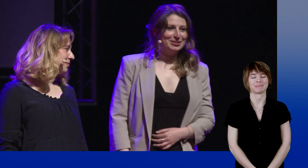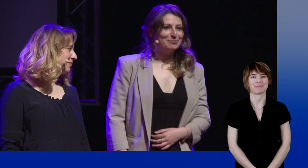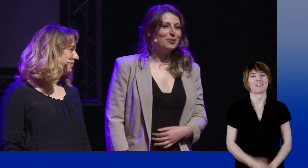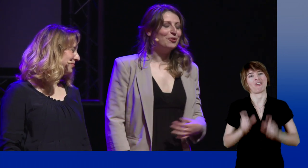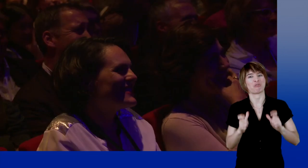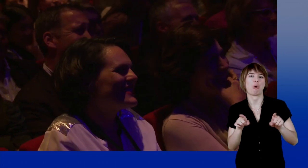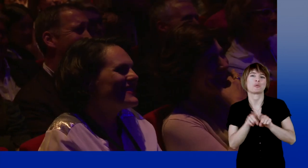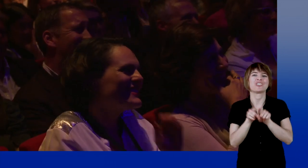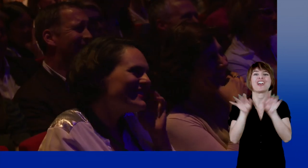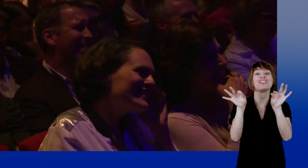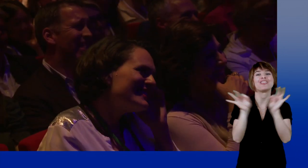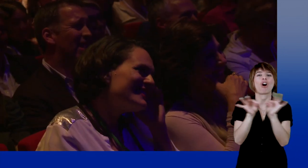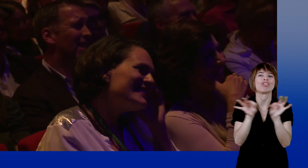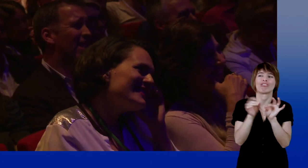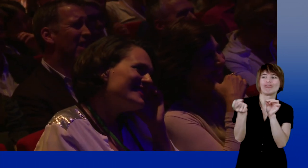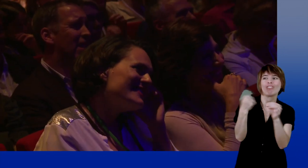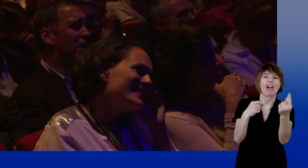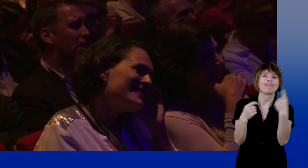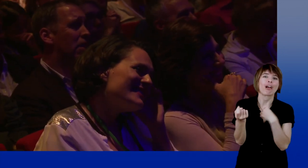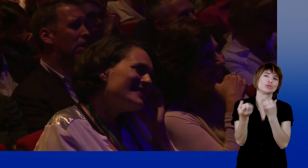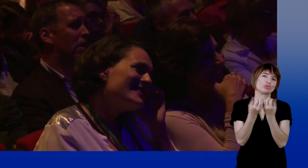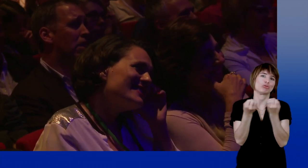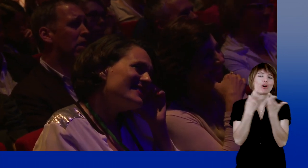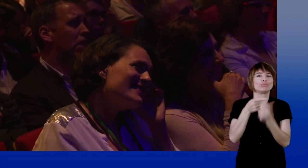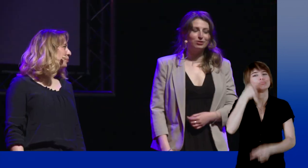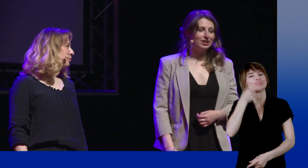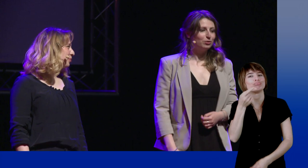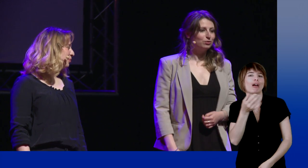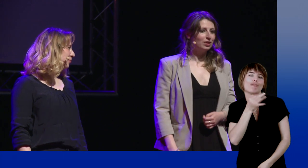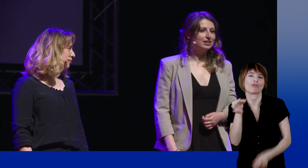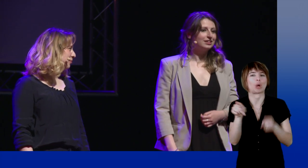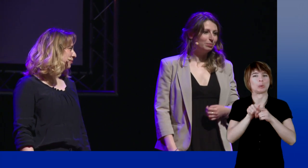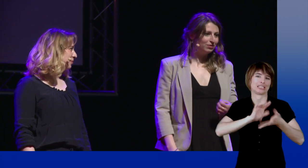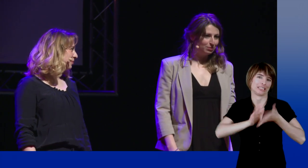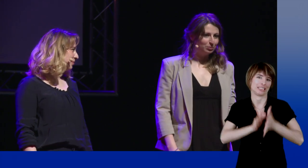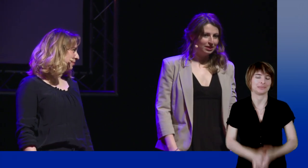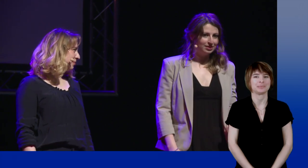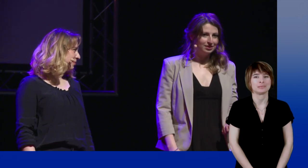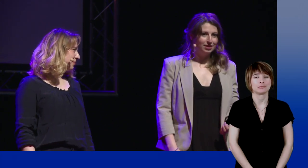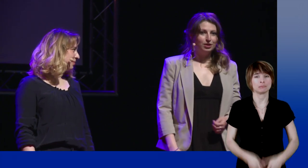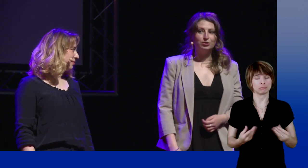Fortunately, our aunts would regularly come to visit, and they we perfectly bilingual. We never encountered any issue